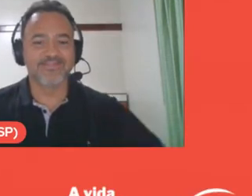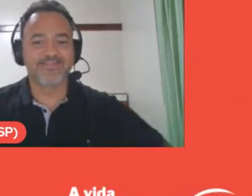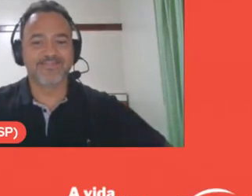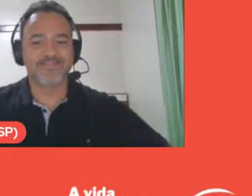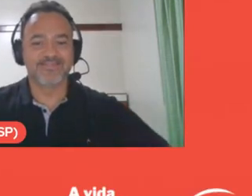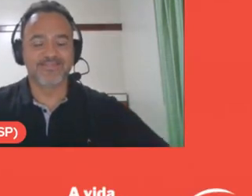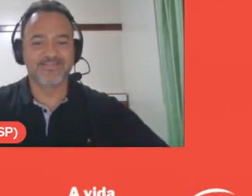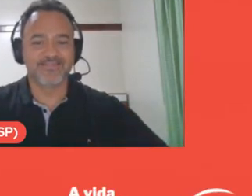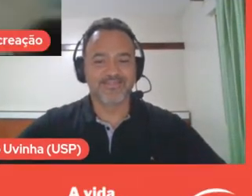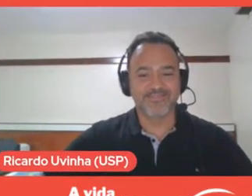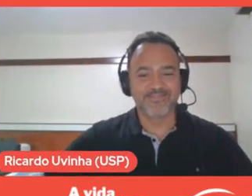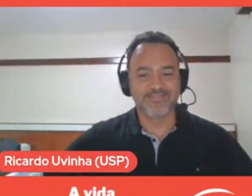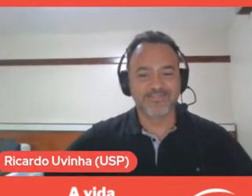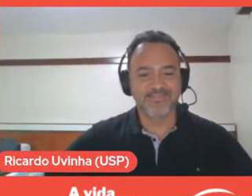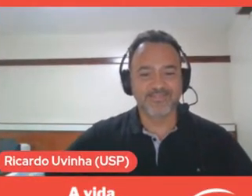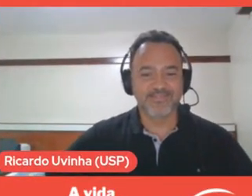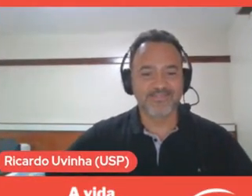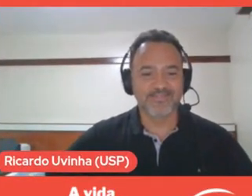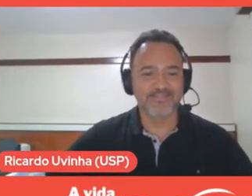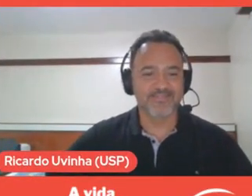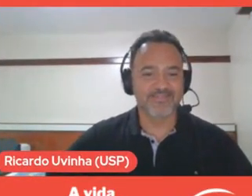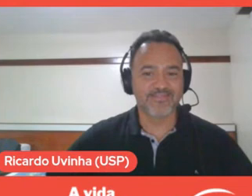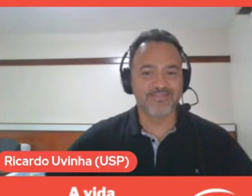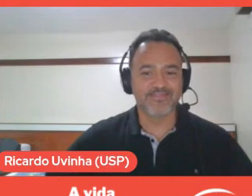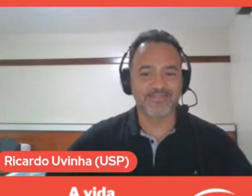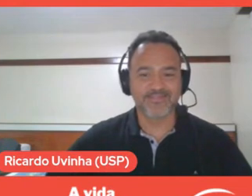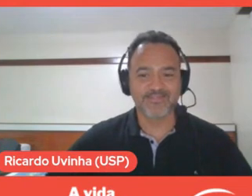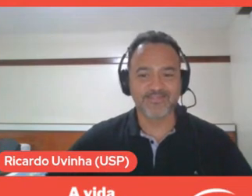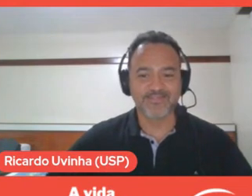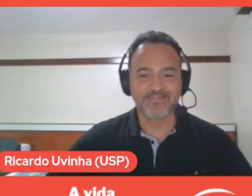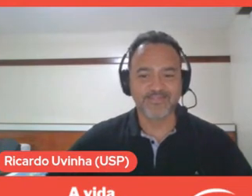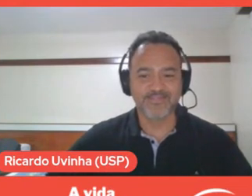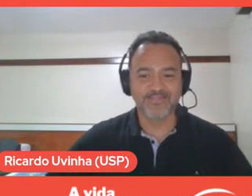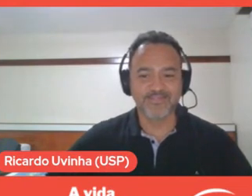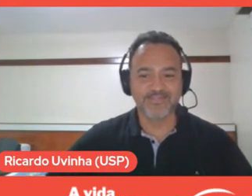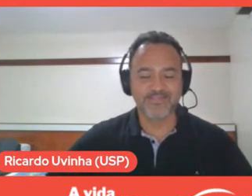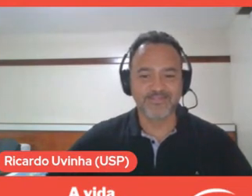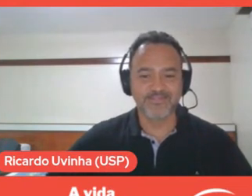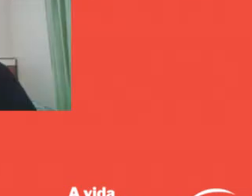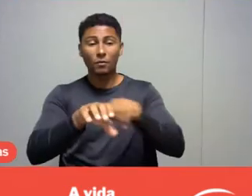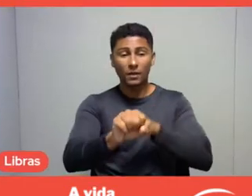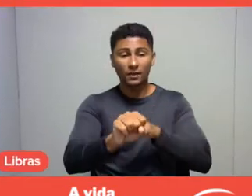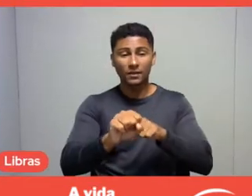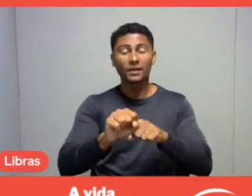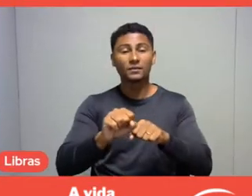Professor Samuel has a bachelor and licentiate degree in Physical Education,